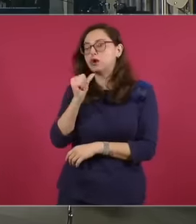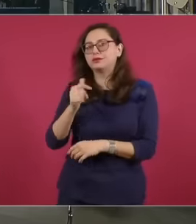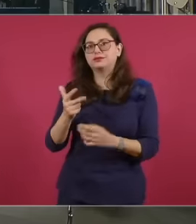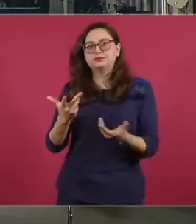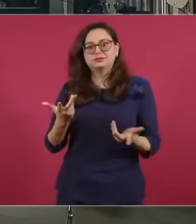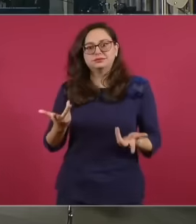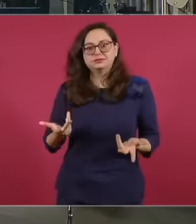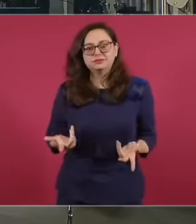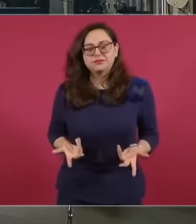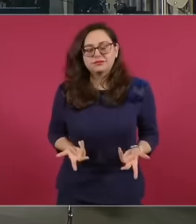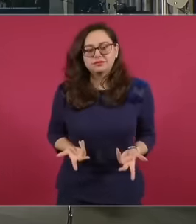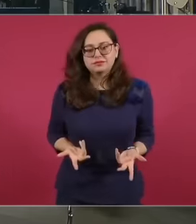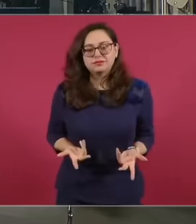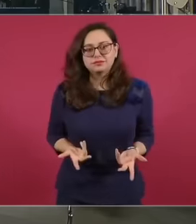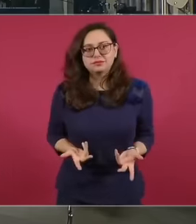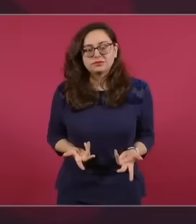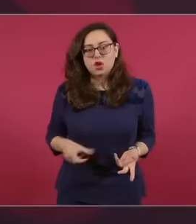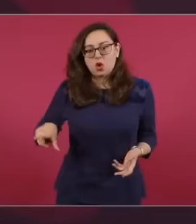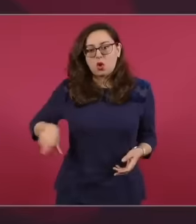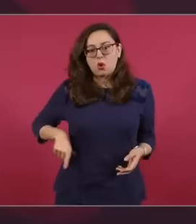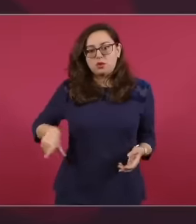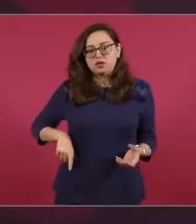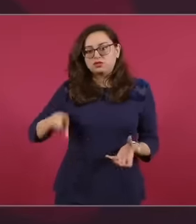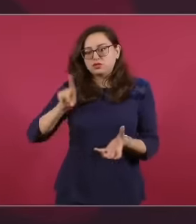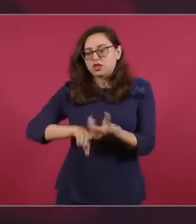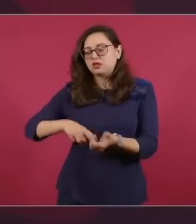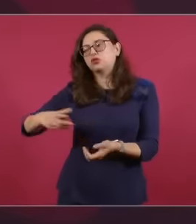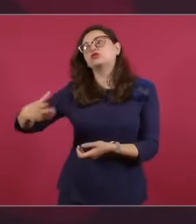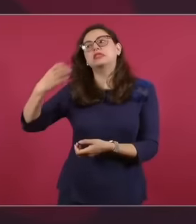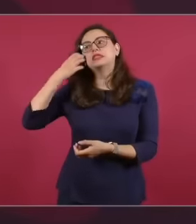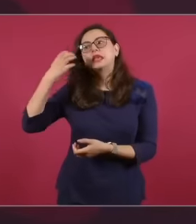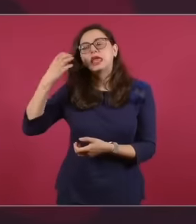communication